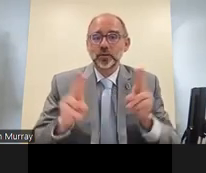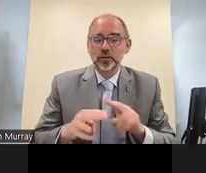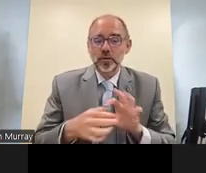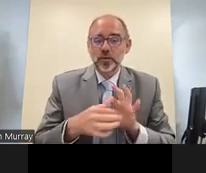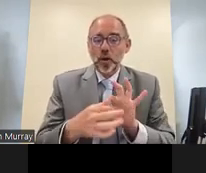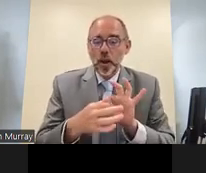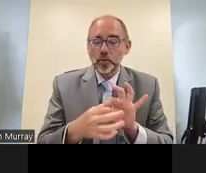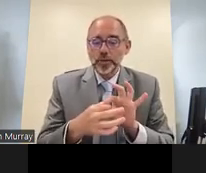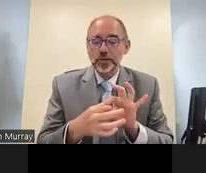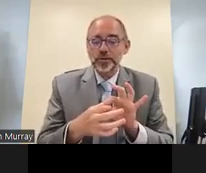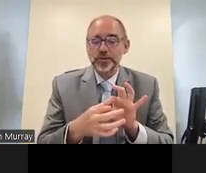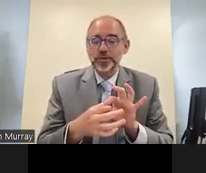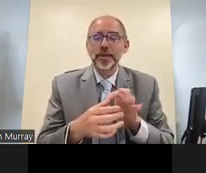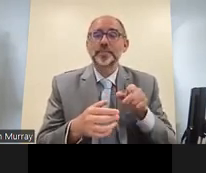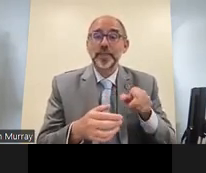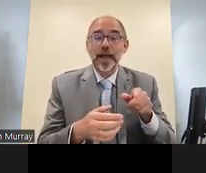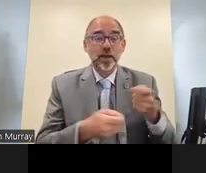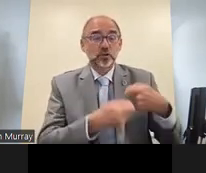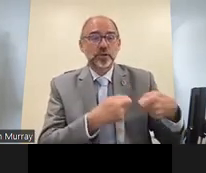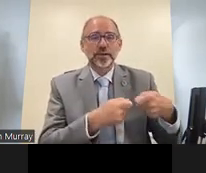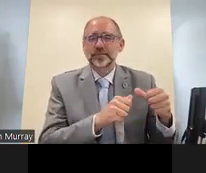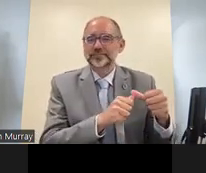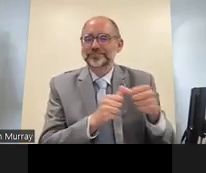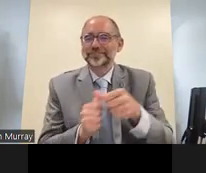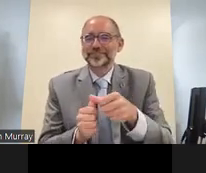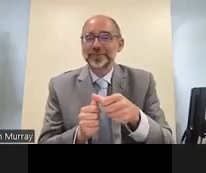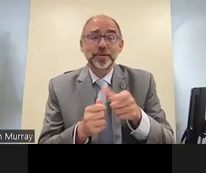how we have actively engaged and collaborated on an international level